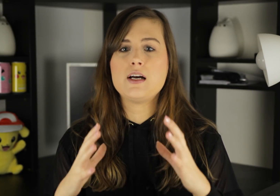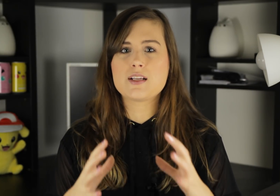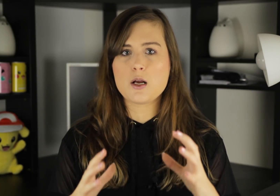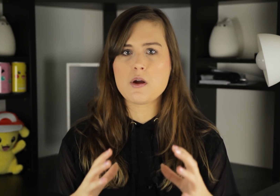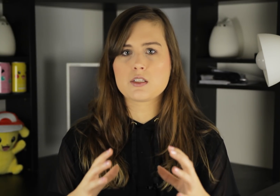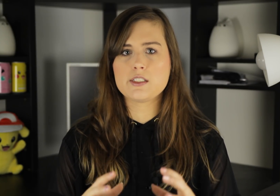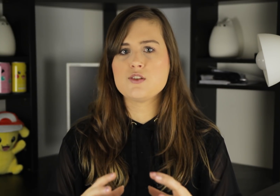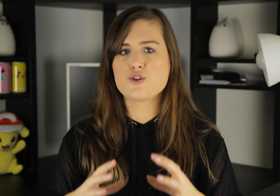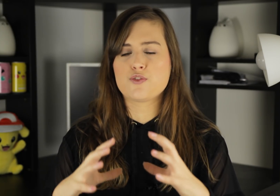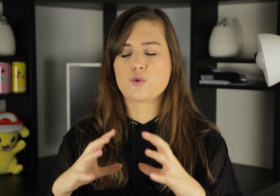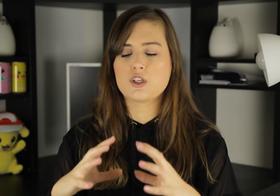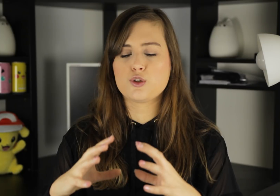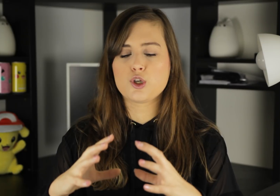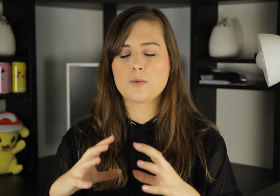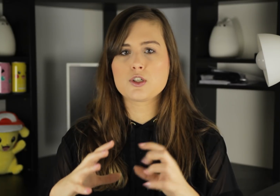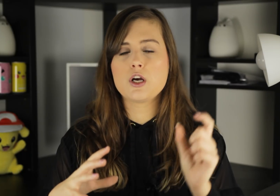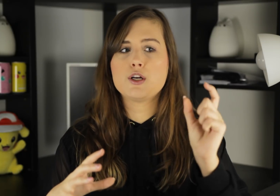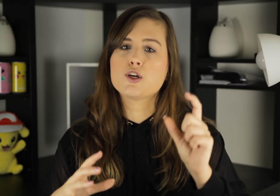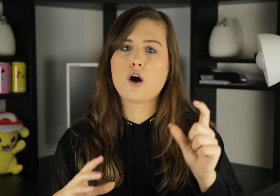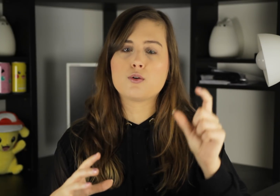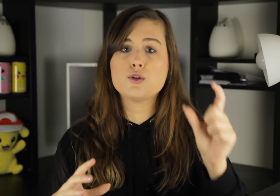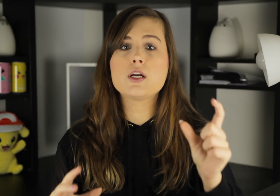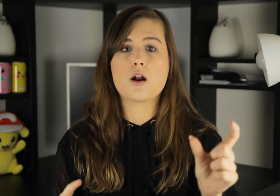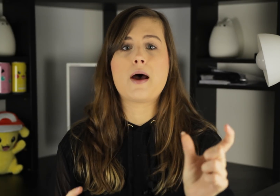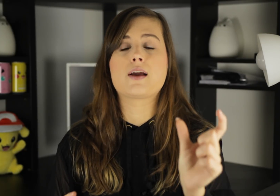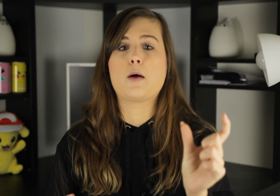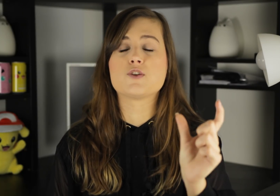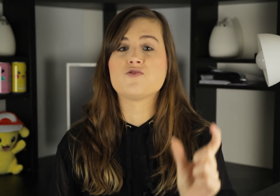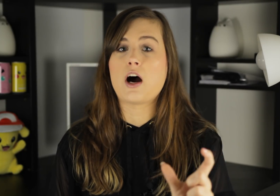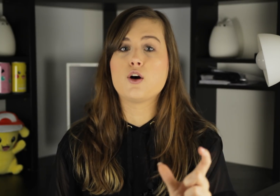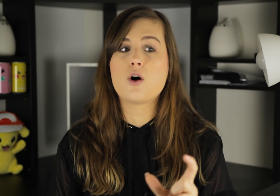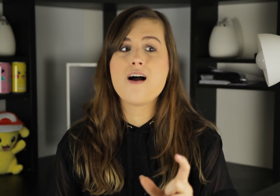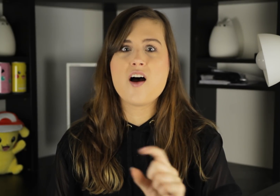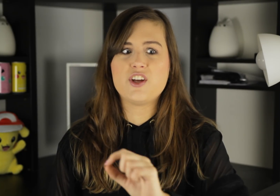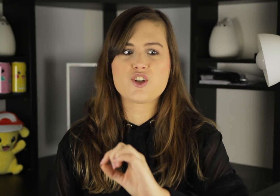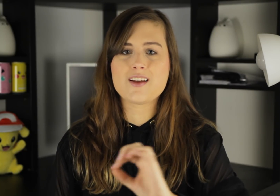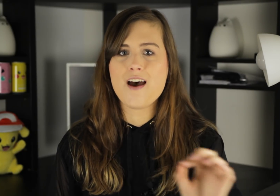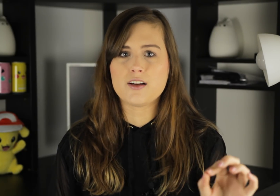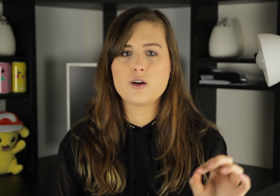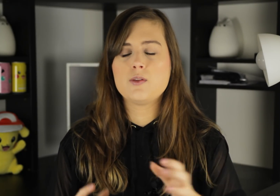is that it makes it easier for YouTubers to go to the automatic caption file, and then just edit it.